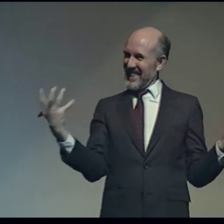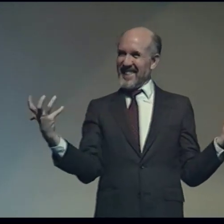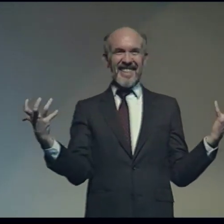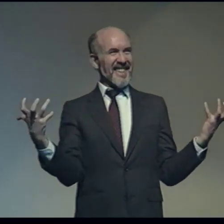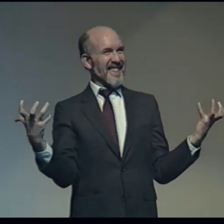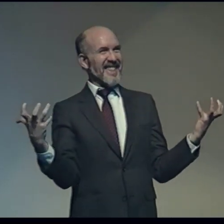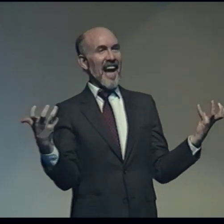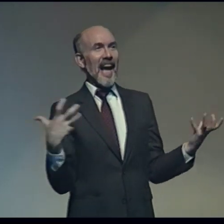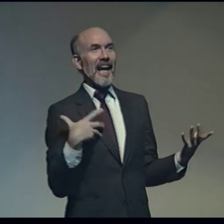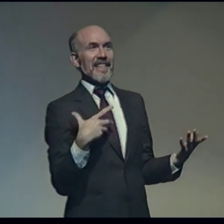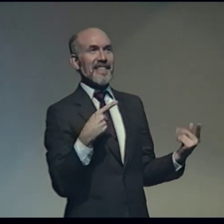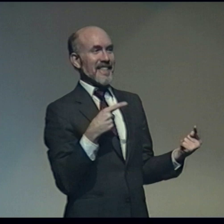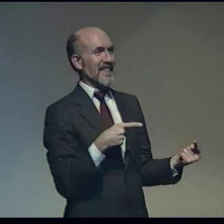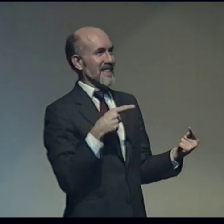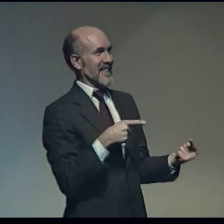I was eager for it to be my turn.